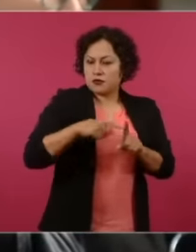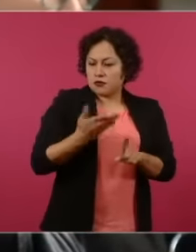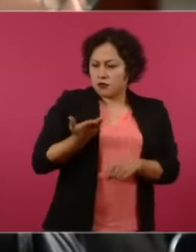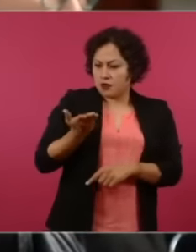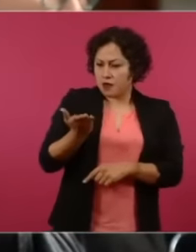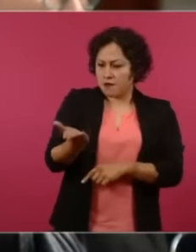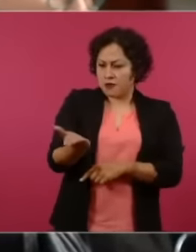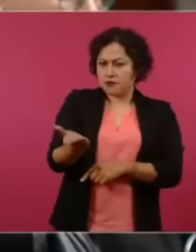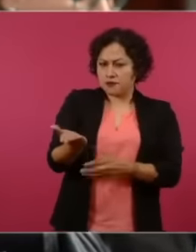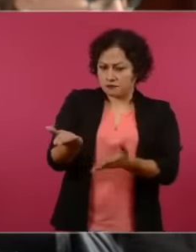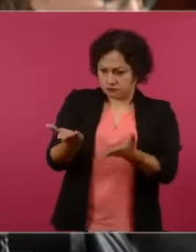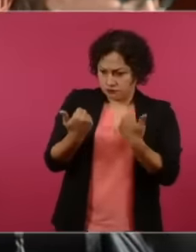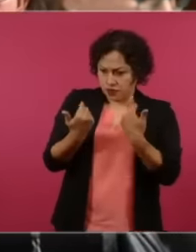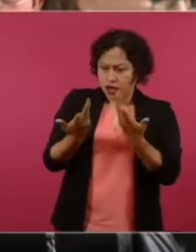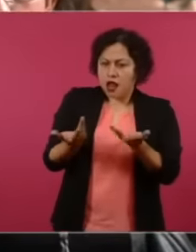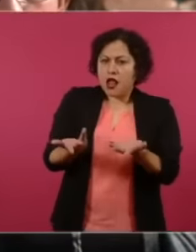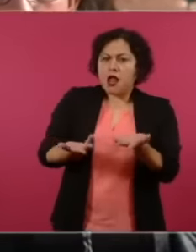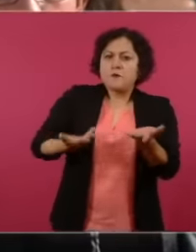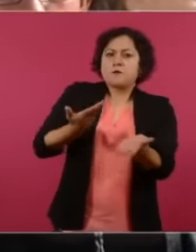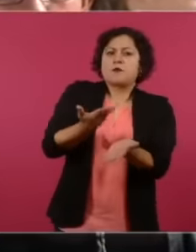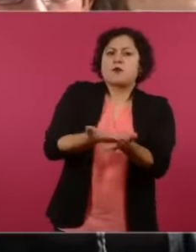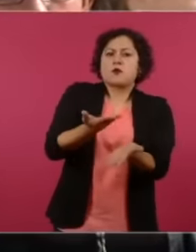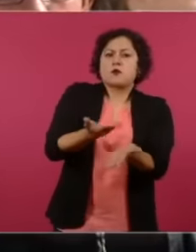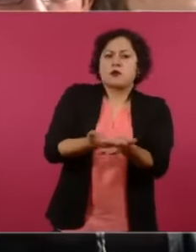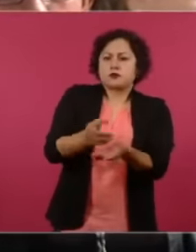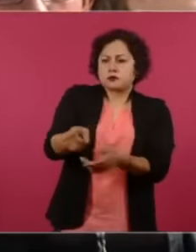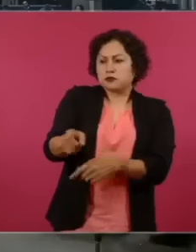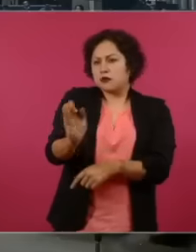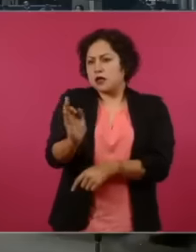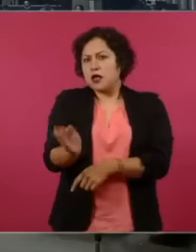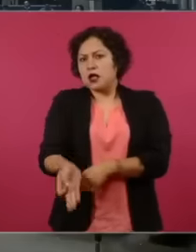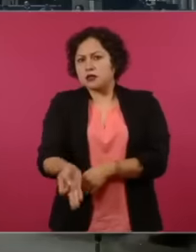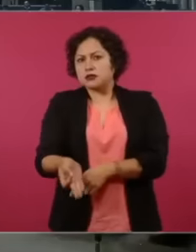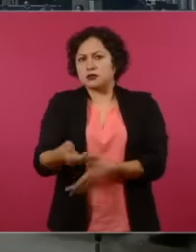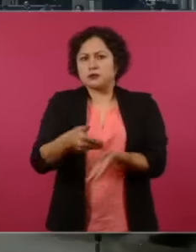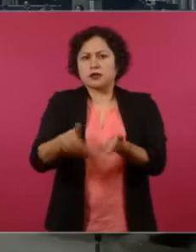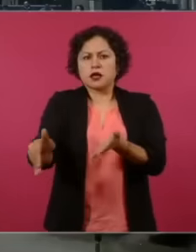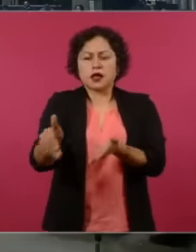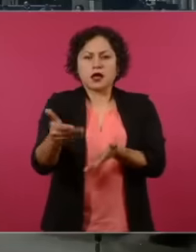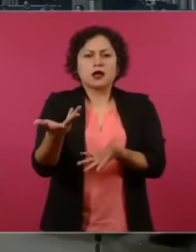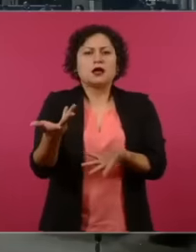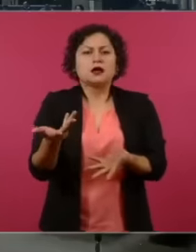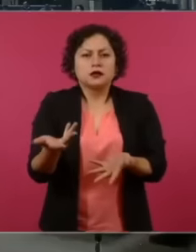a proposal to see how much they are going to accept the settlement. Why are they going to accept the settlement,